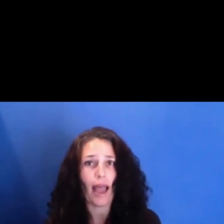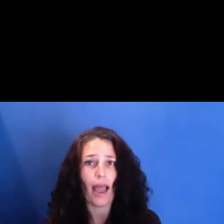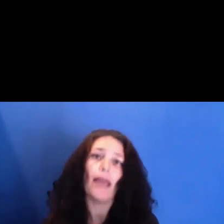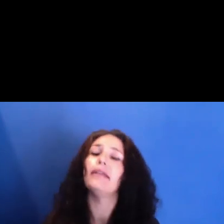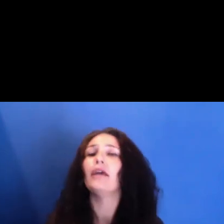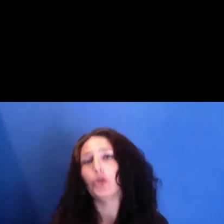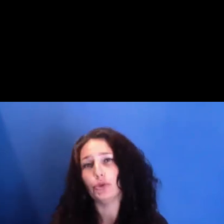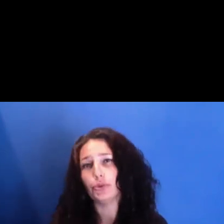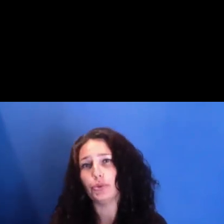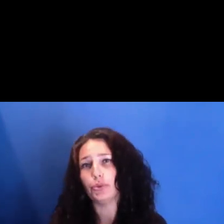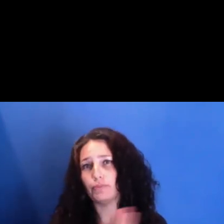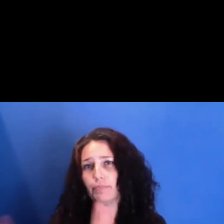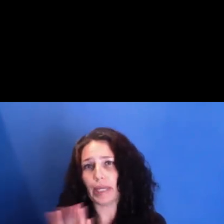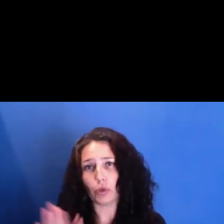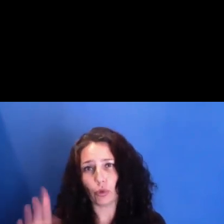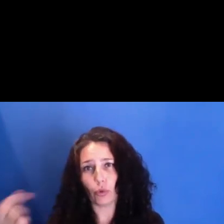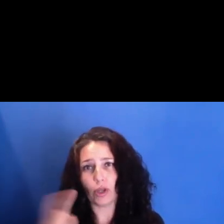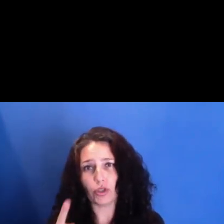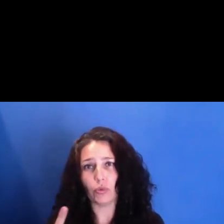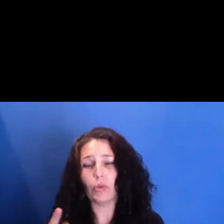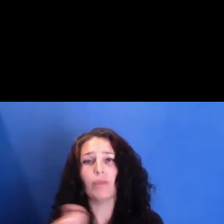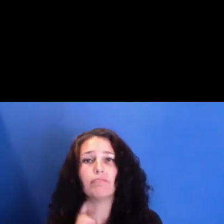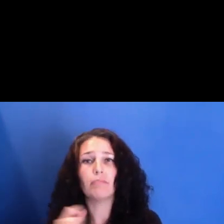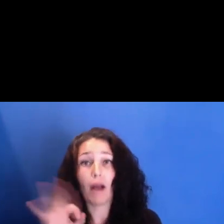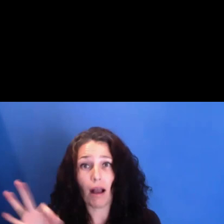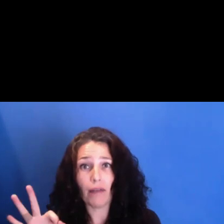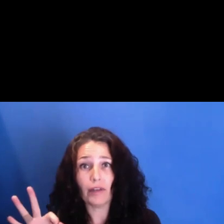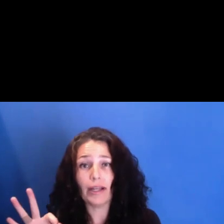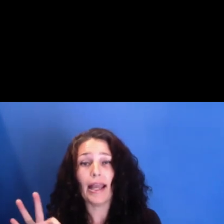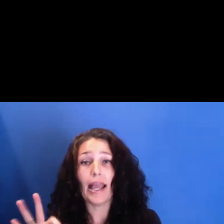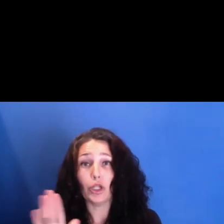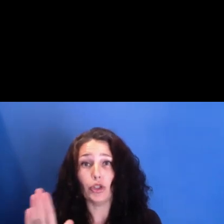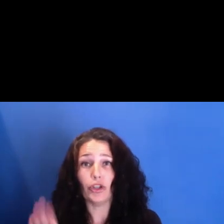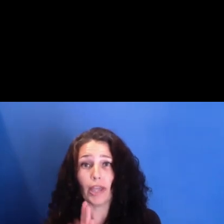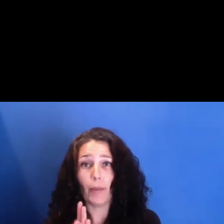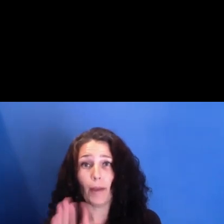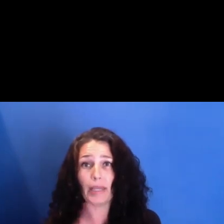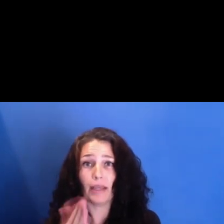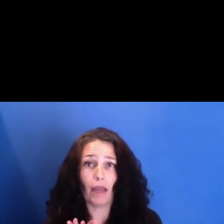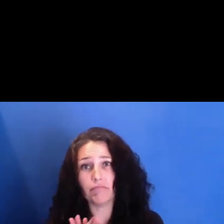live so that you can actually ask your question in person. So please do know that we're excited to see your faces